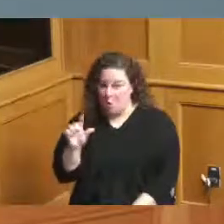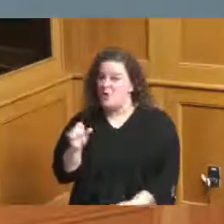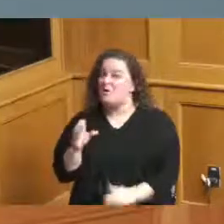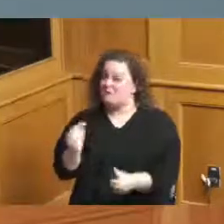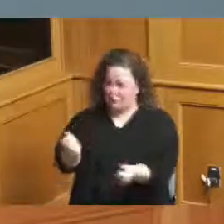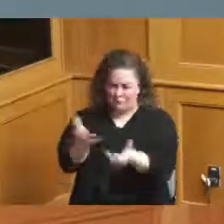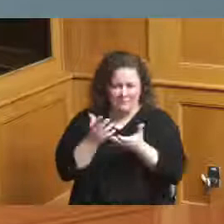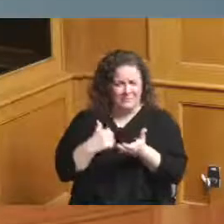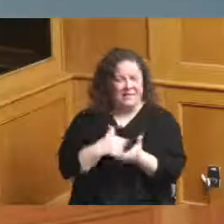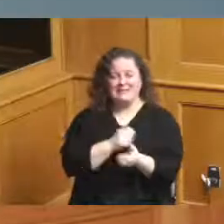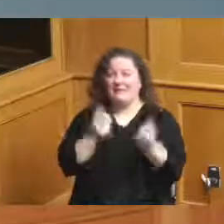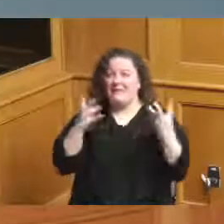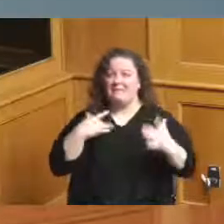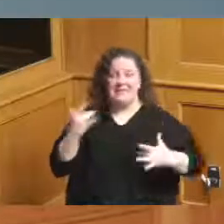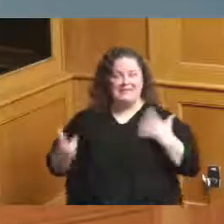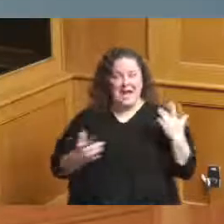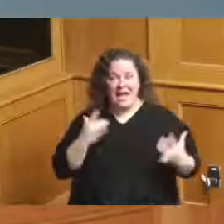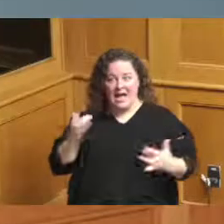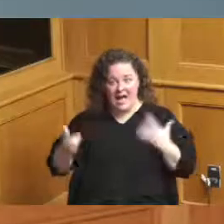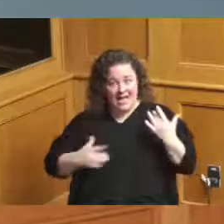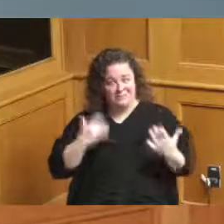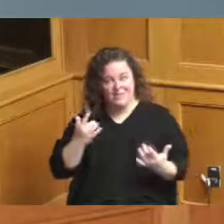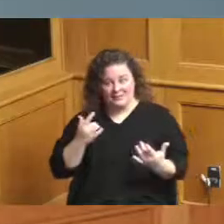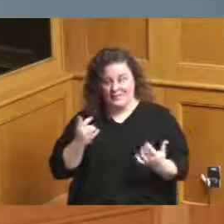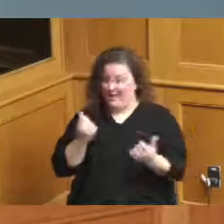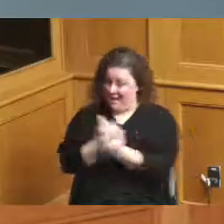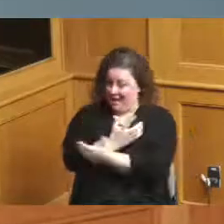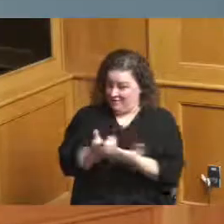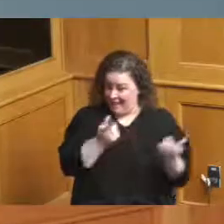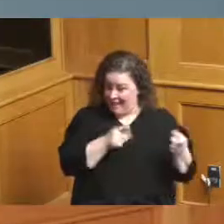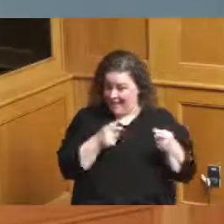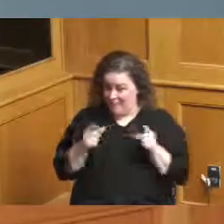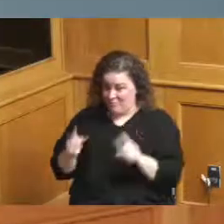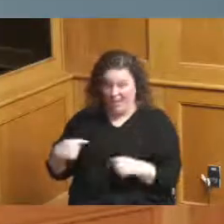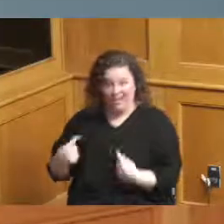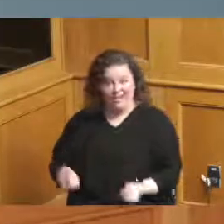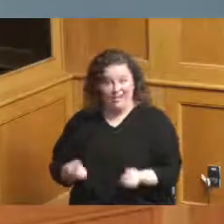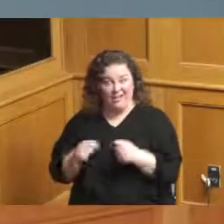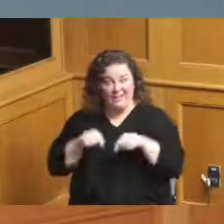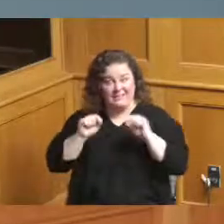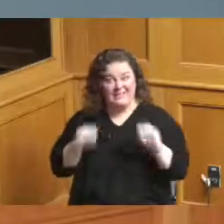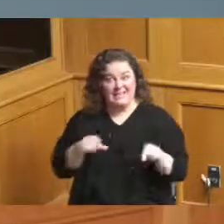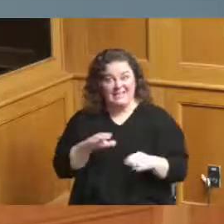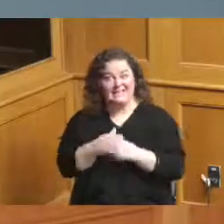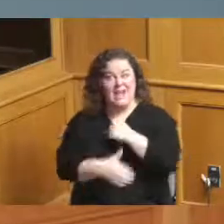in this county we need something to distract us and something good to distract us and so we're